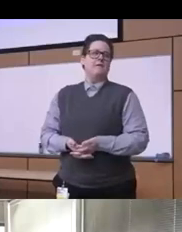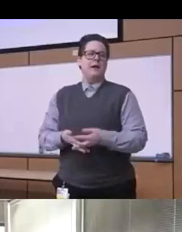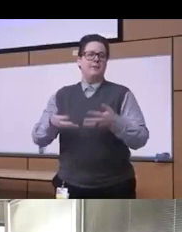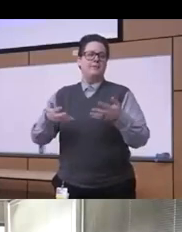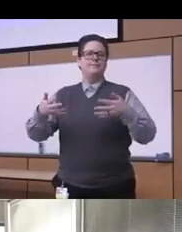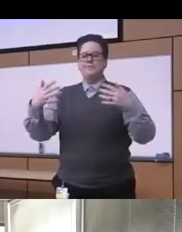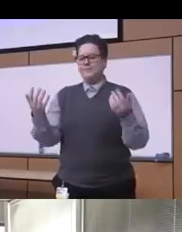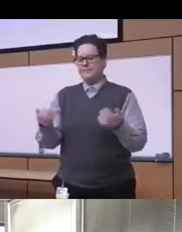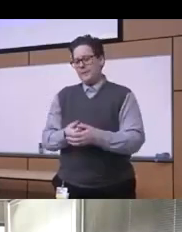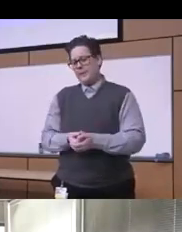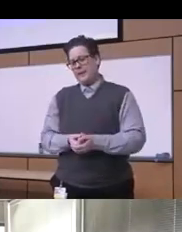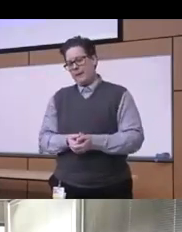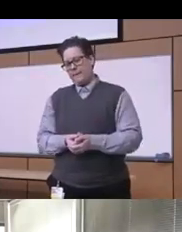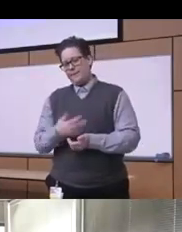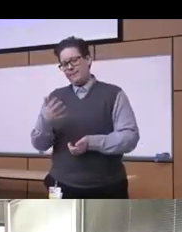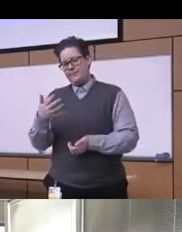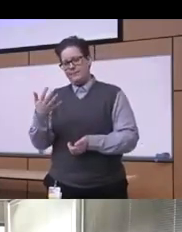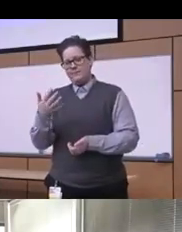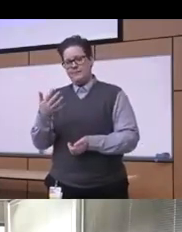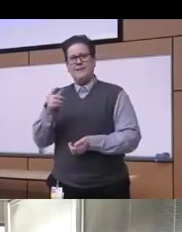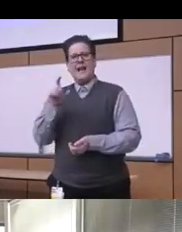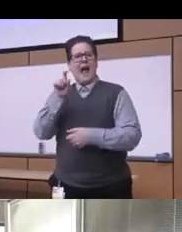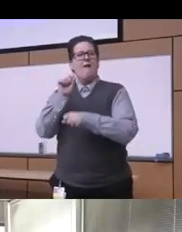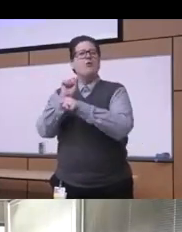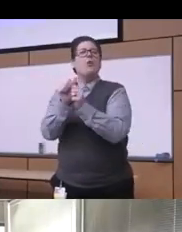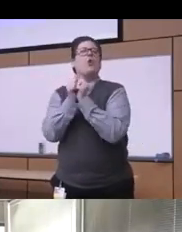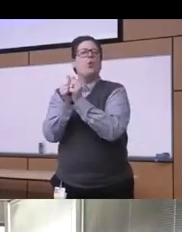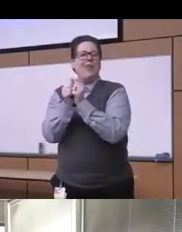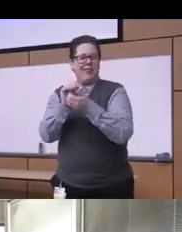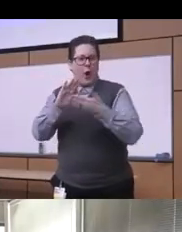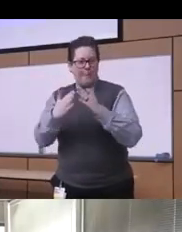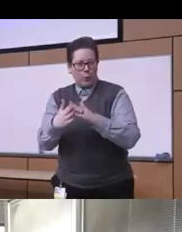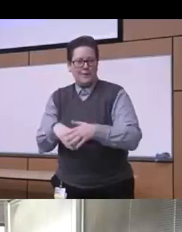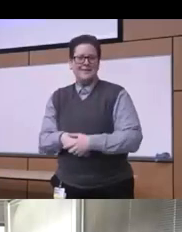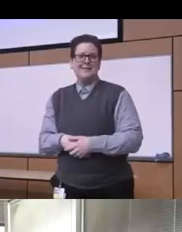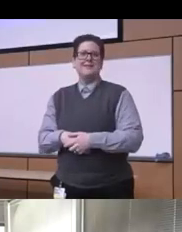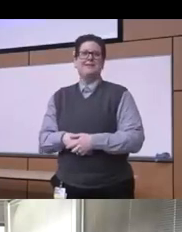you know they work together in a sense and the treatments have to be very much individualized